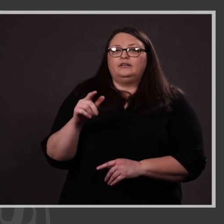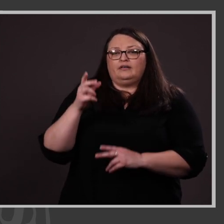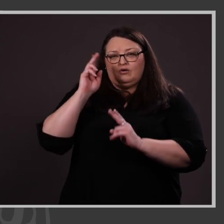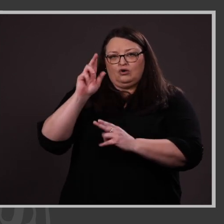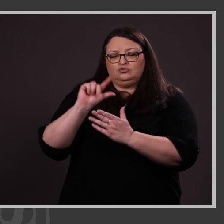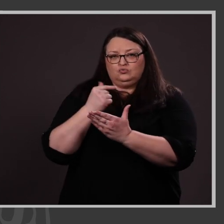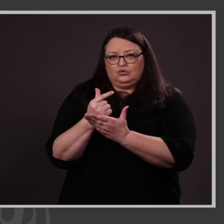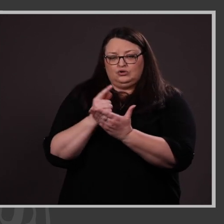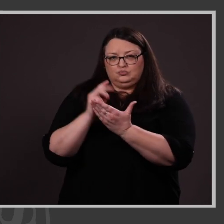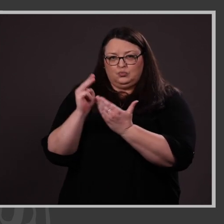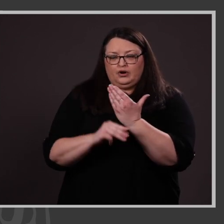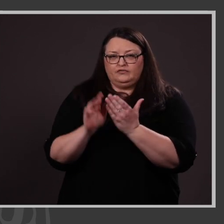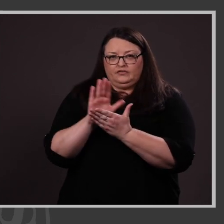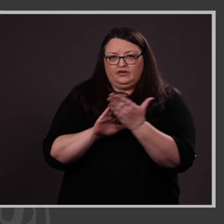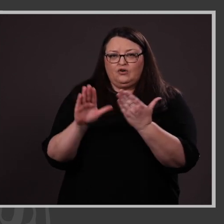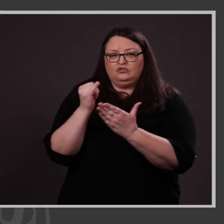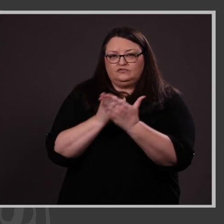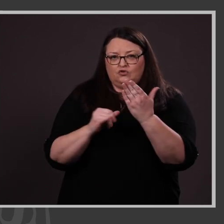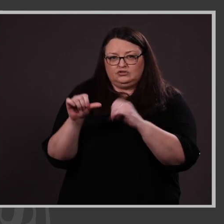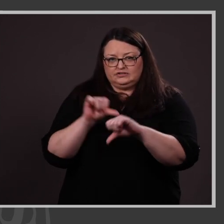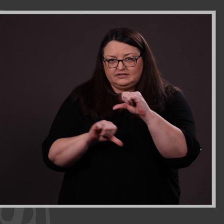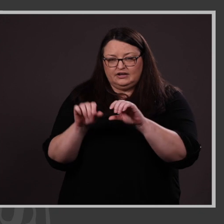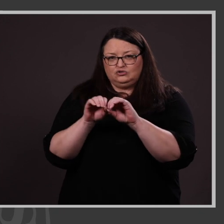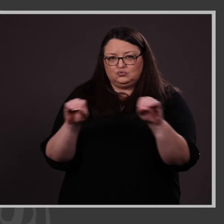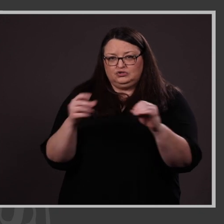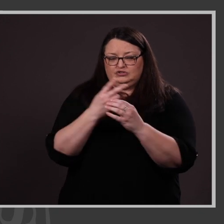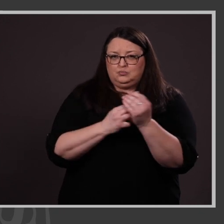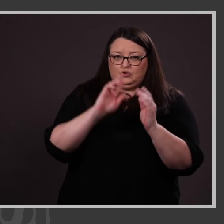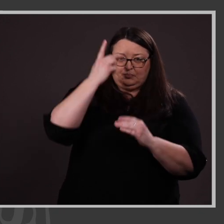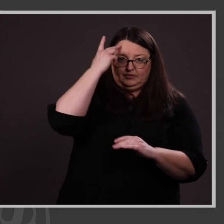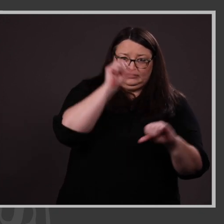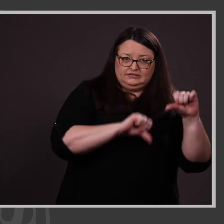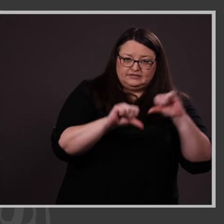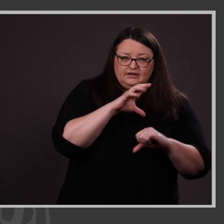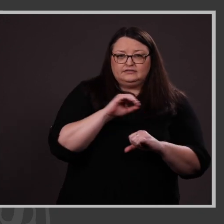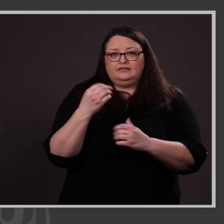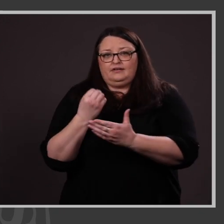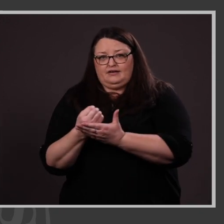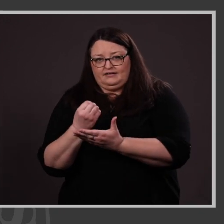from the College of Arts and Sciences with degrees in both Political Science and Economics,